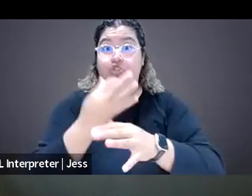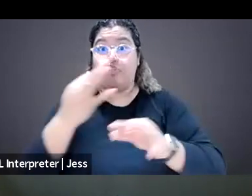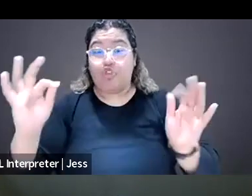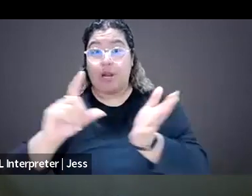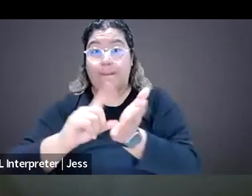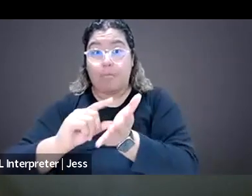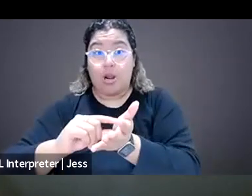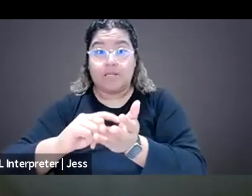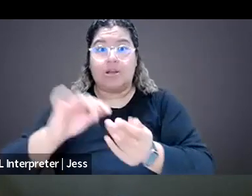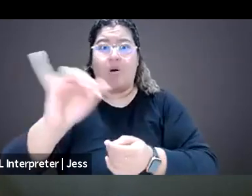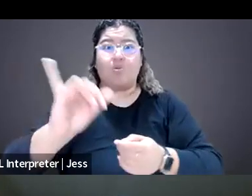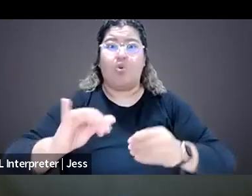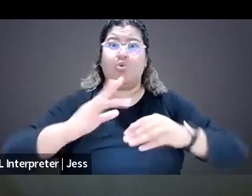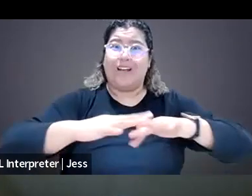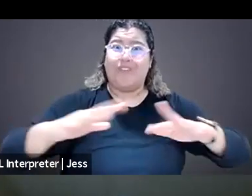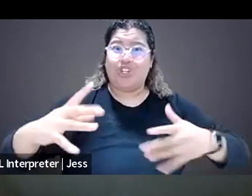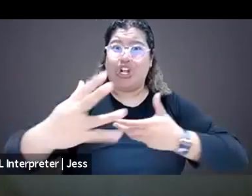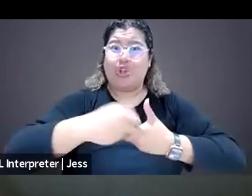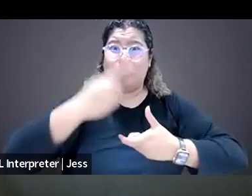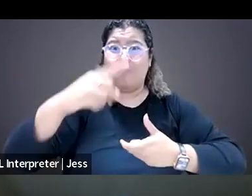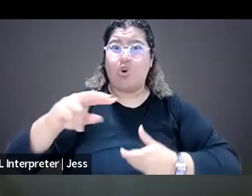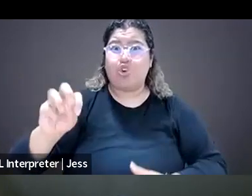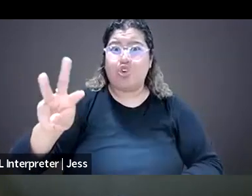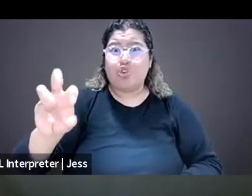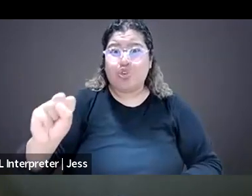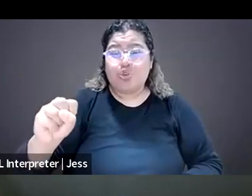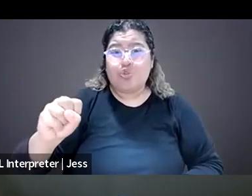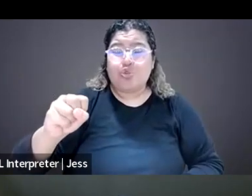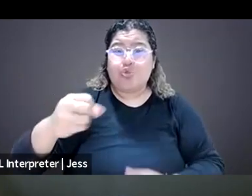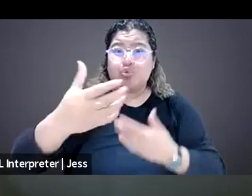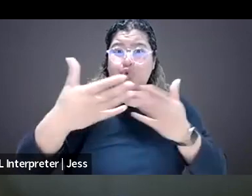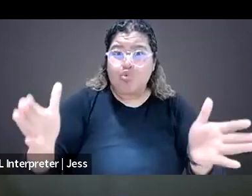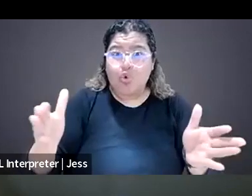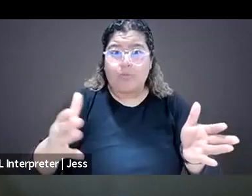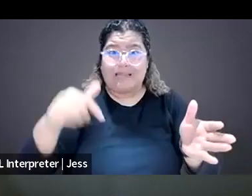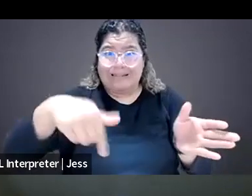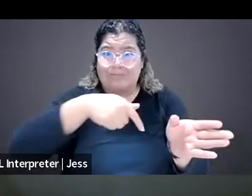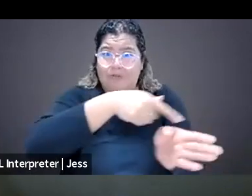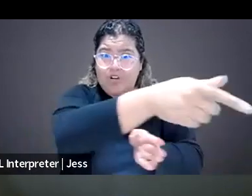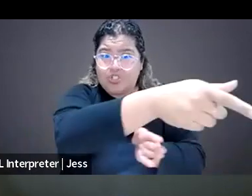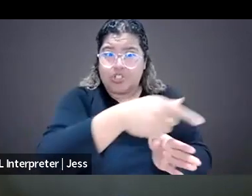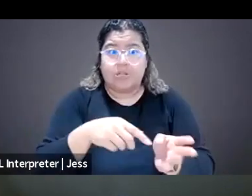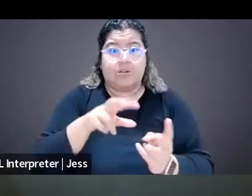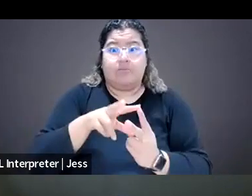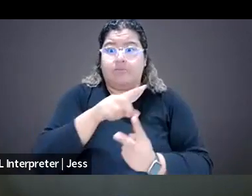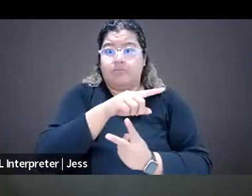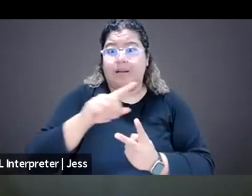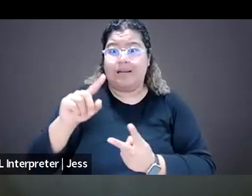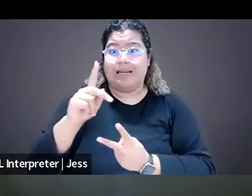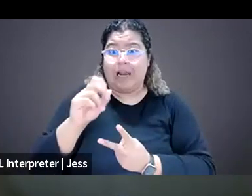and inclusion in newsrooms and in the industry because as both Kendra and Taylor mentioned earlier, not everyone is targeted